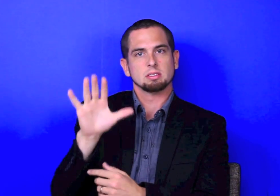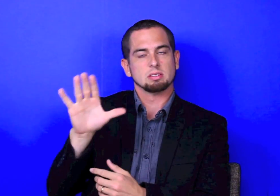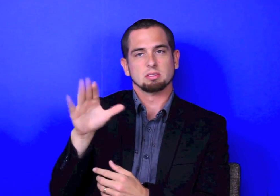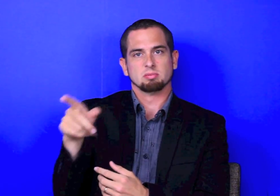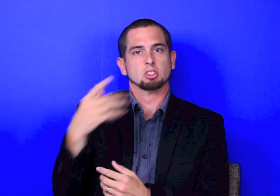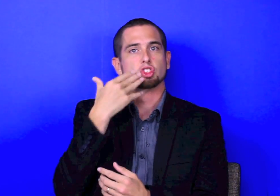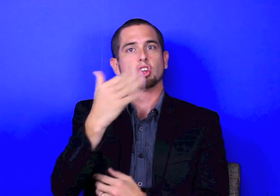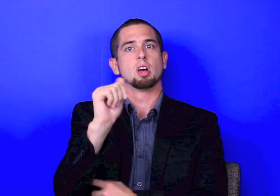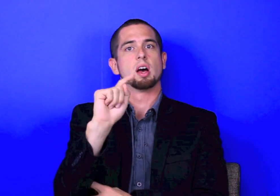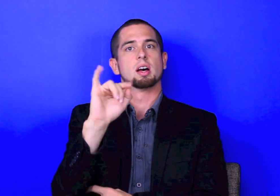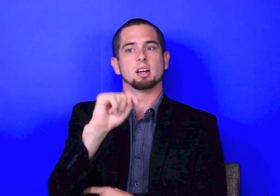Ricky Taylor, his blog, it's interesting for people, gossip, just like TMZ.